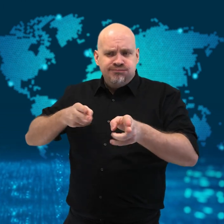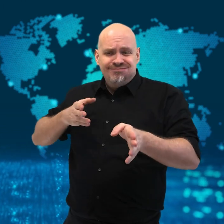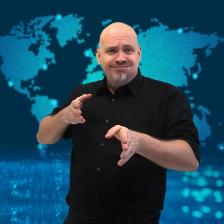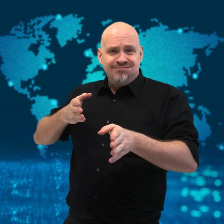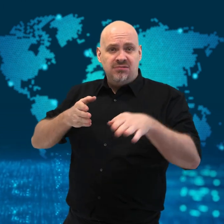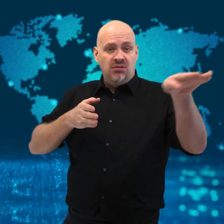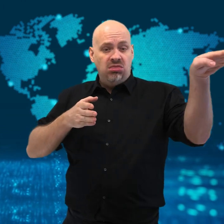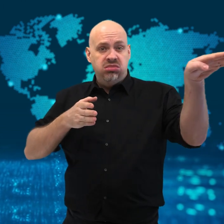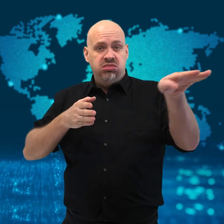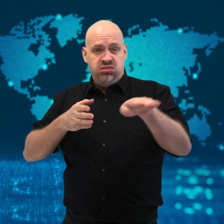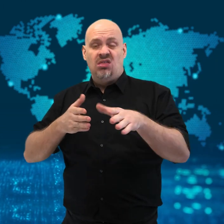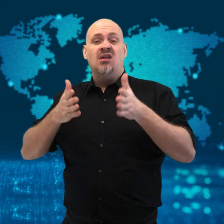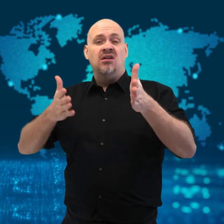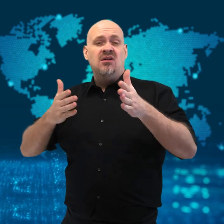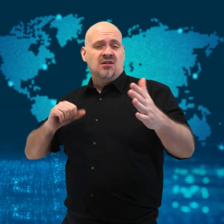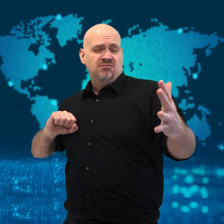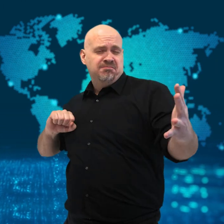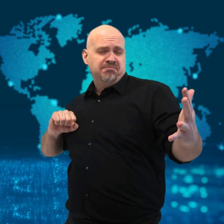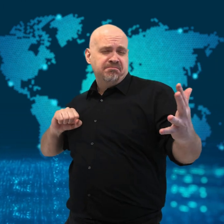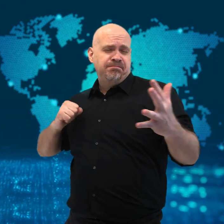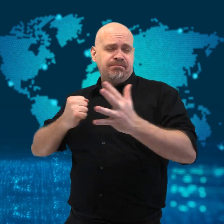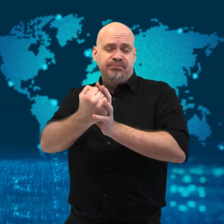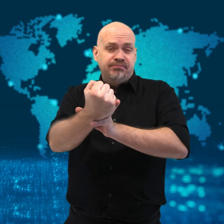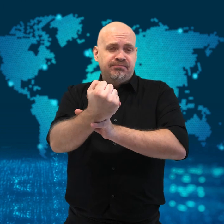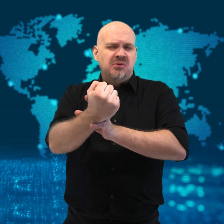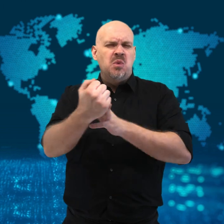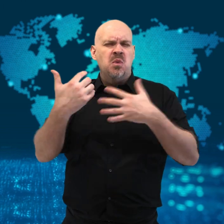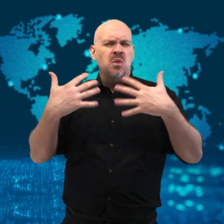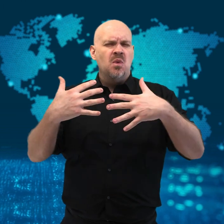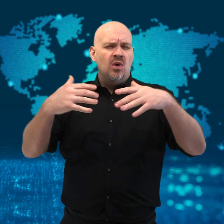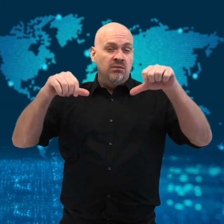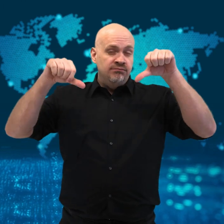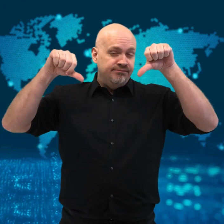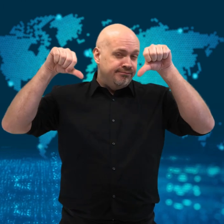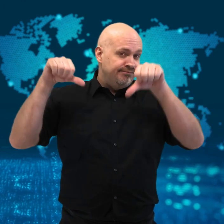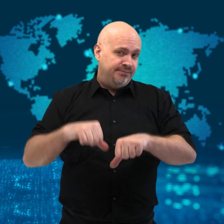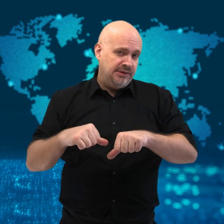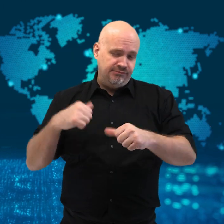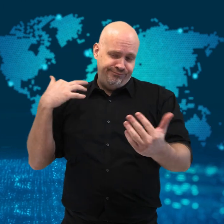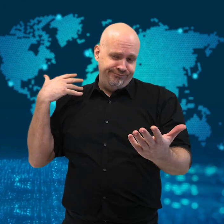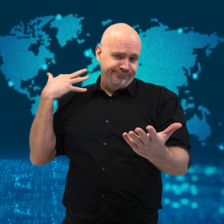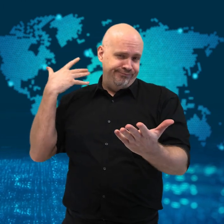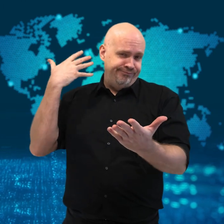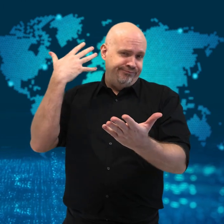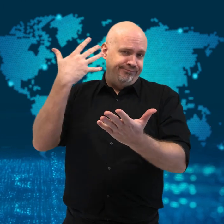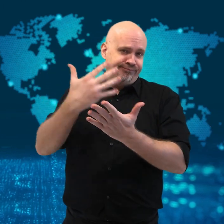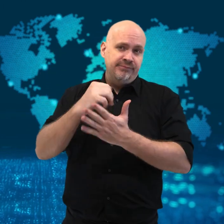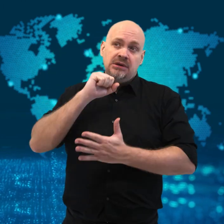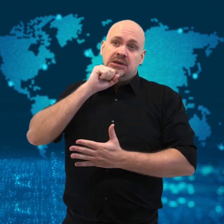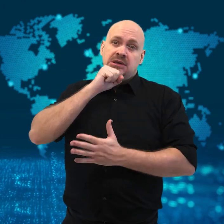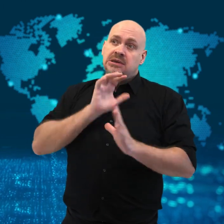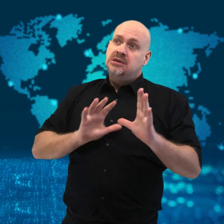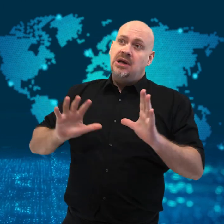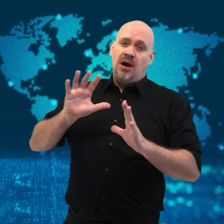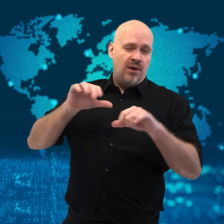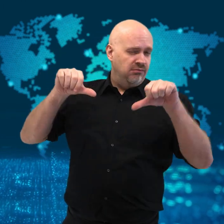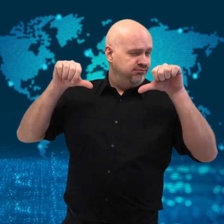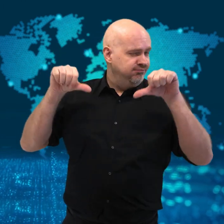and caused the worst train crash in Taiwan since 1948.